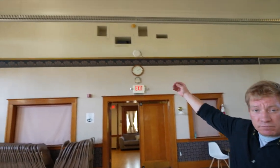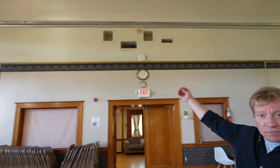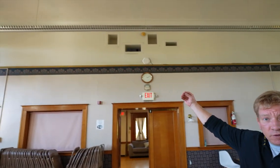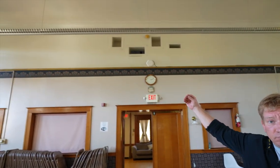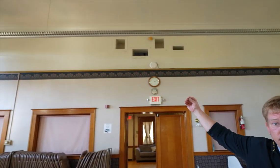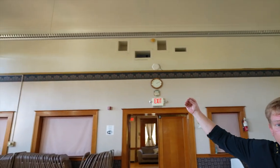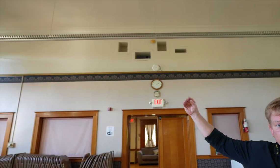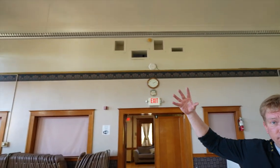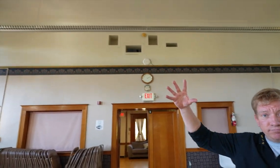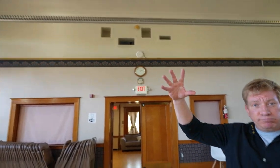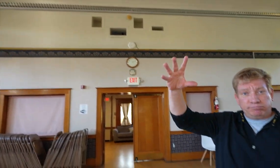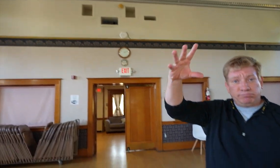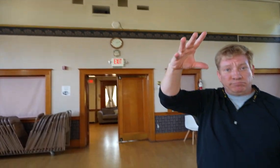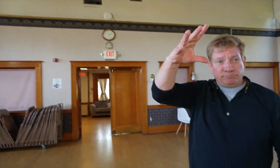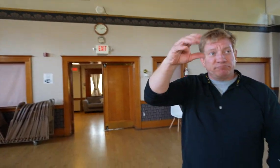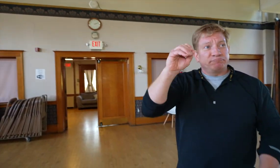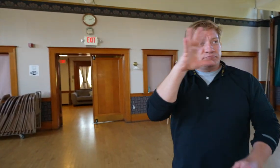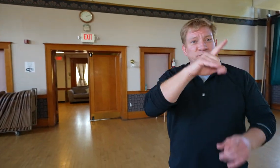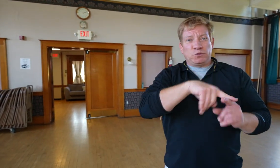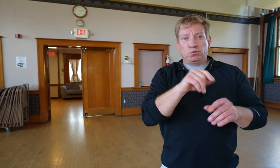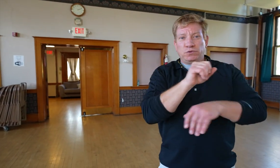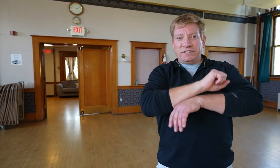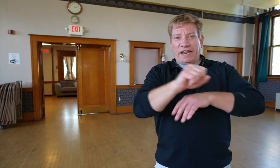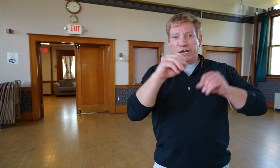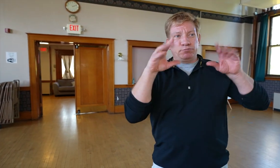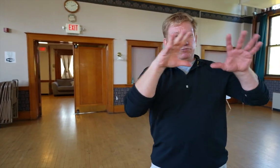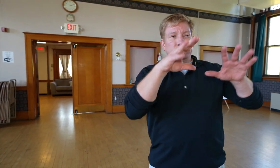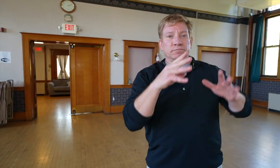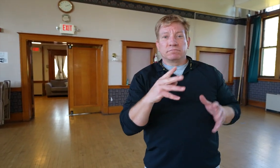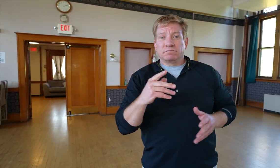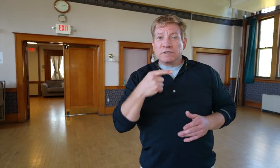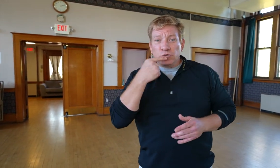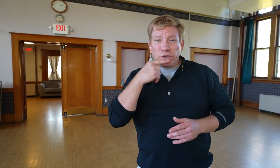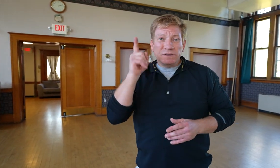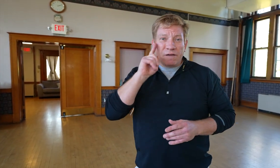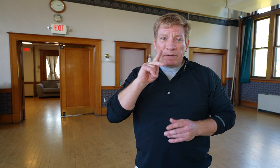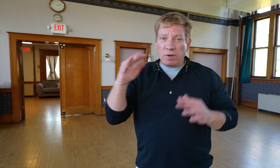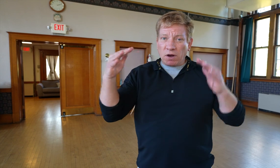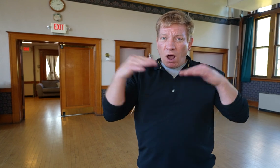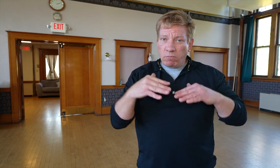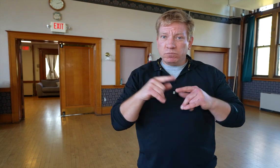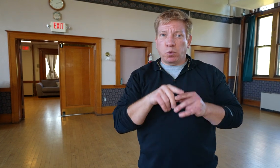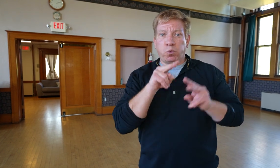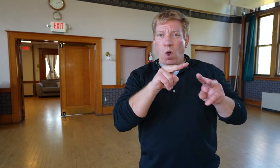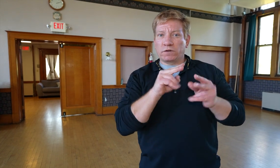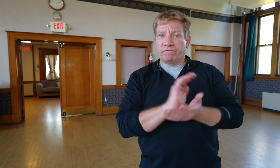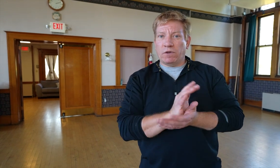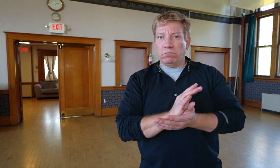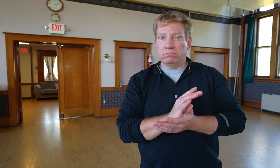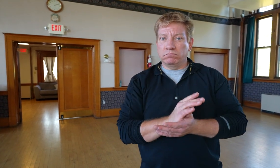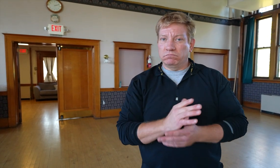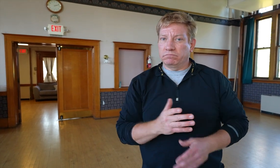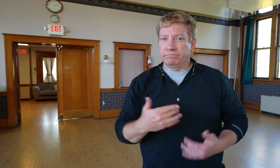Which would project to the stage. Hearing and Deaf people would come here to watch films.